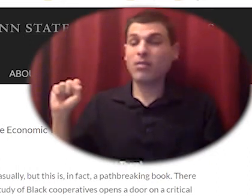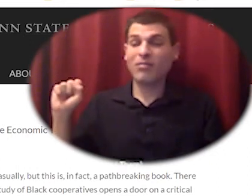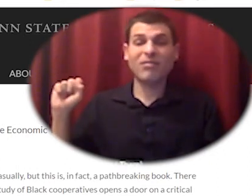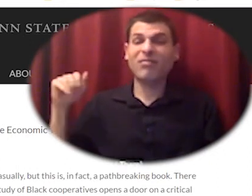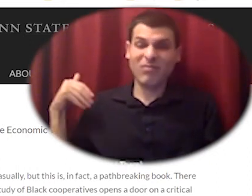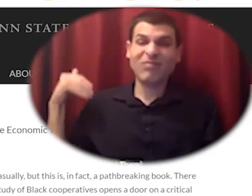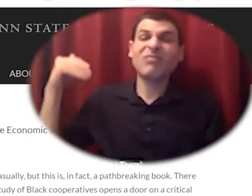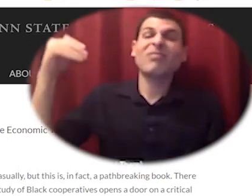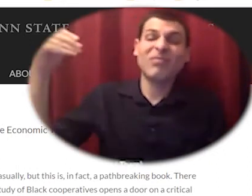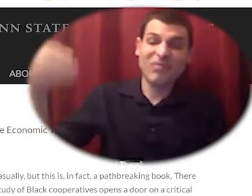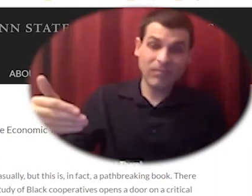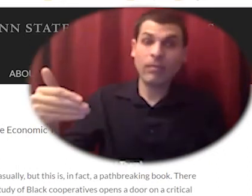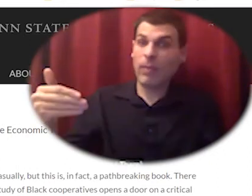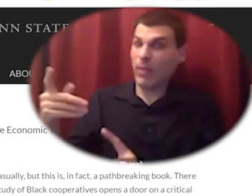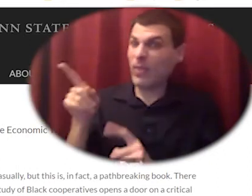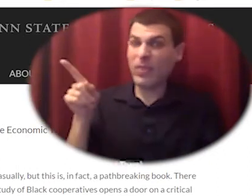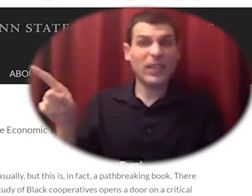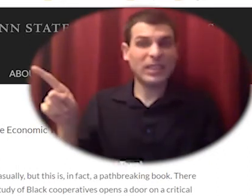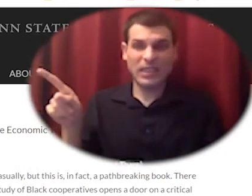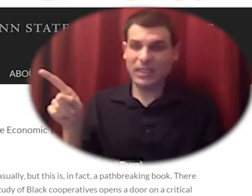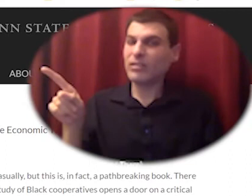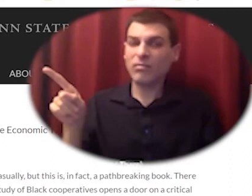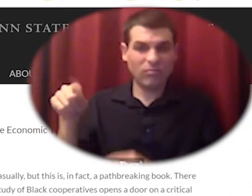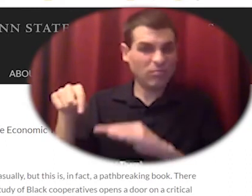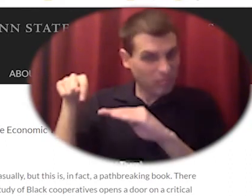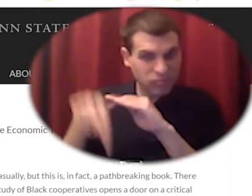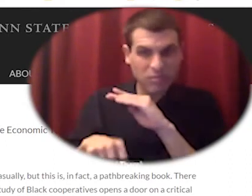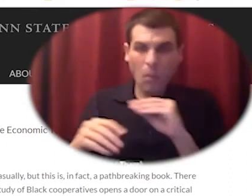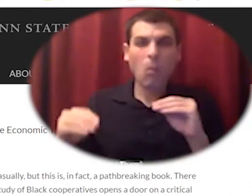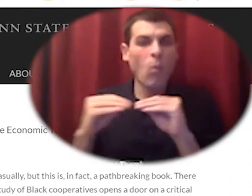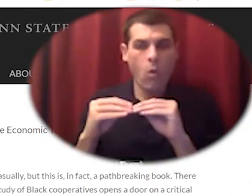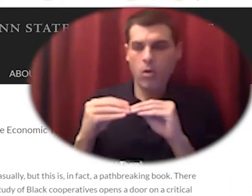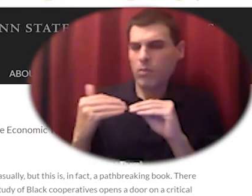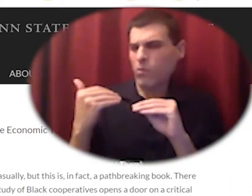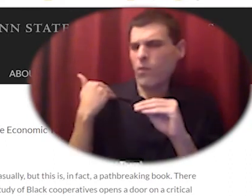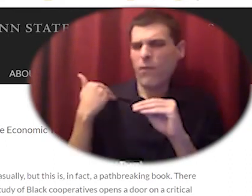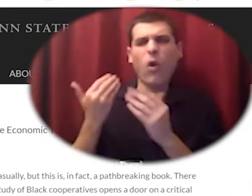back when it was a very new topic but not new to African-American communities